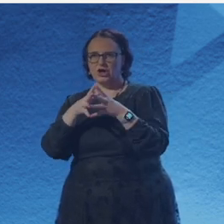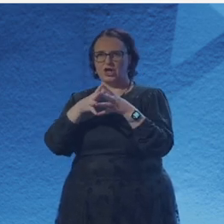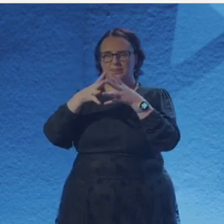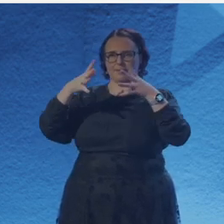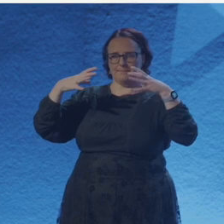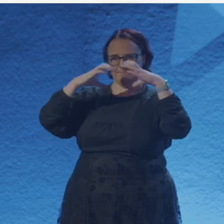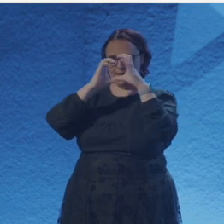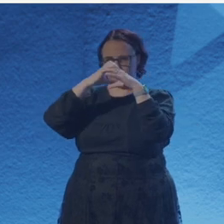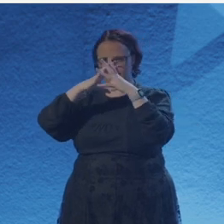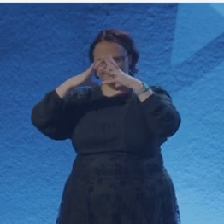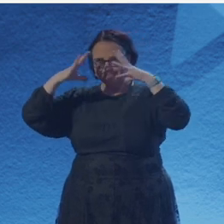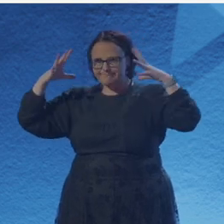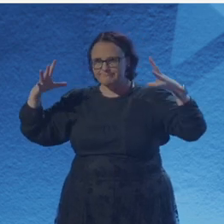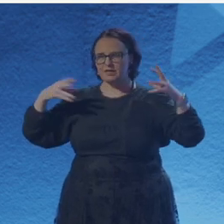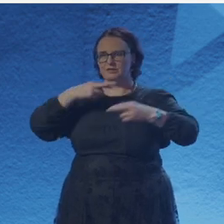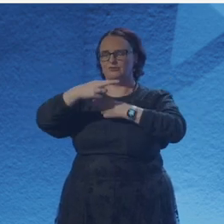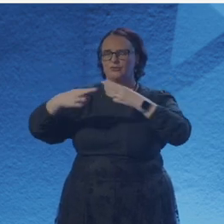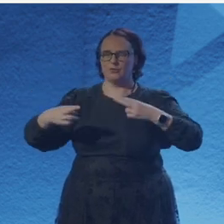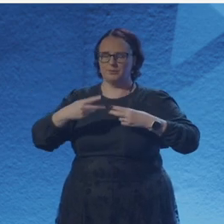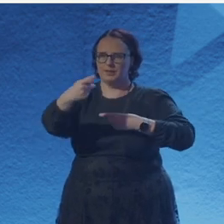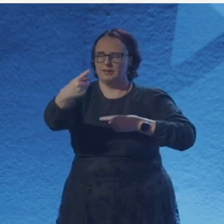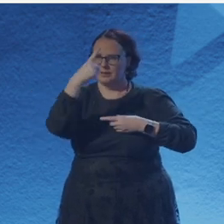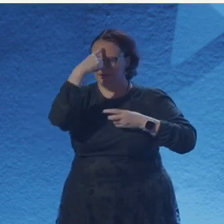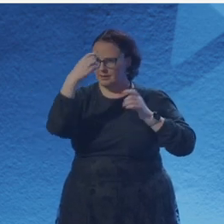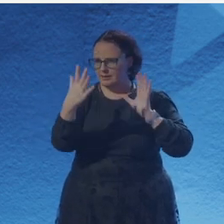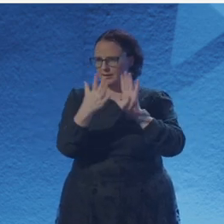Let's not think of replicating this perfection. Not right now.